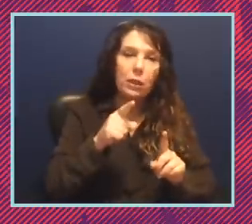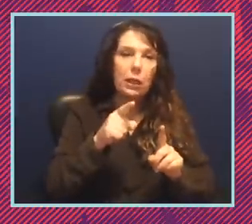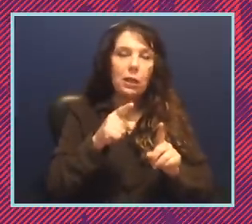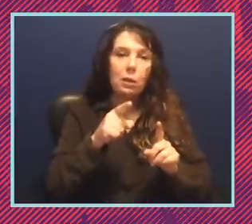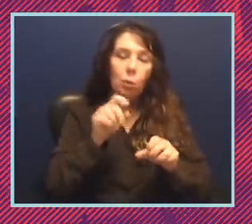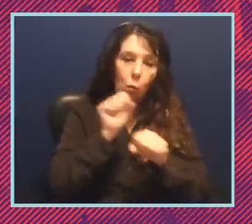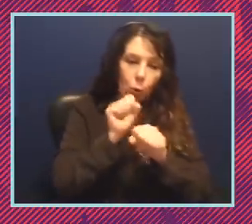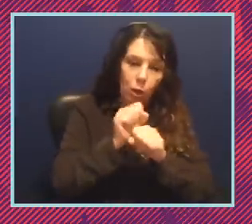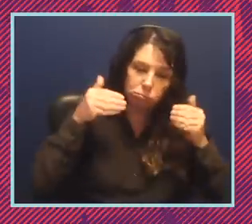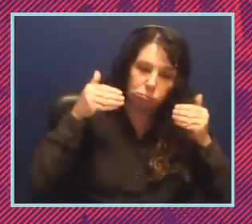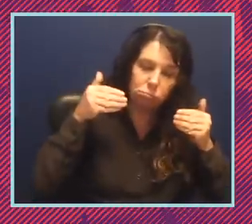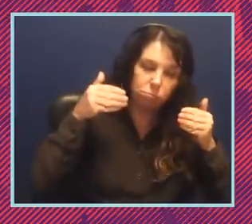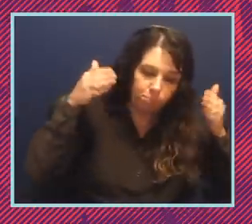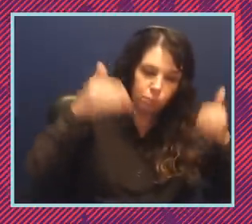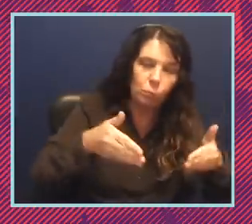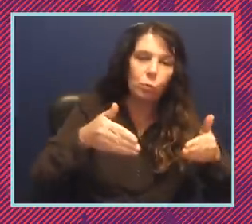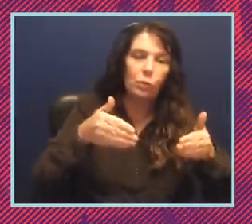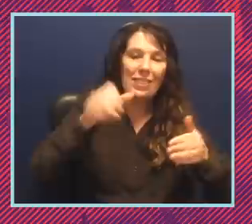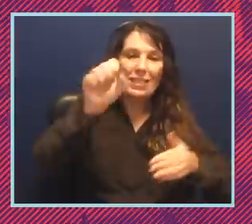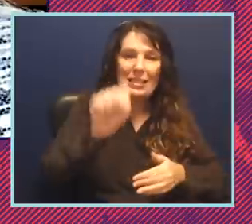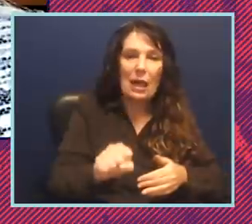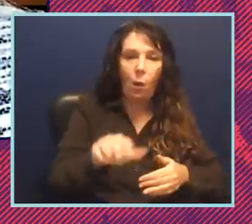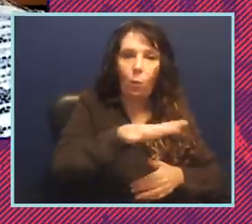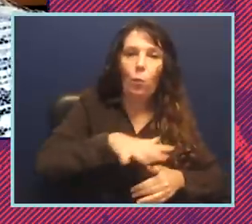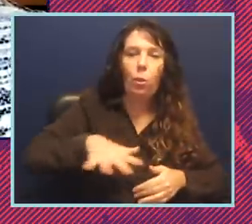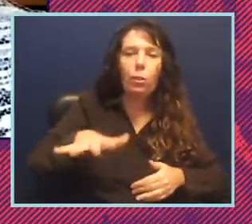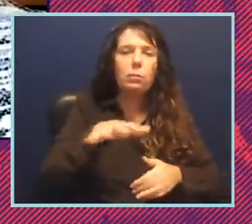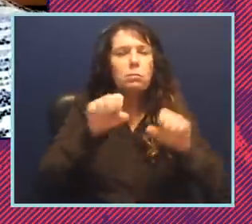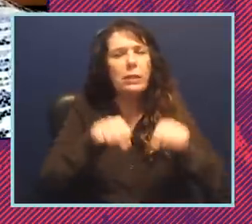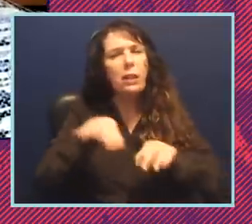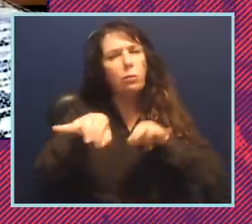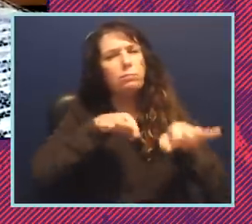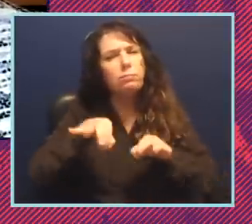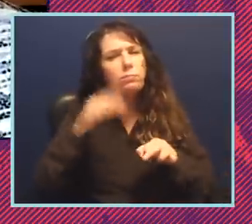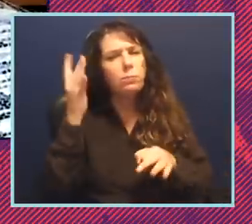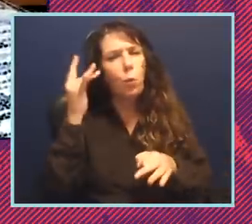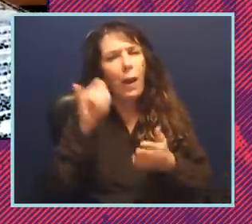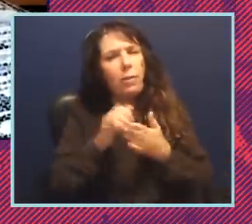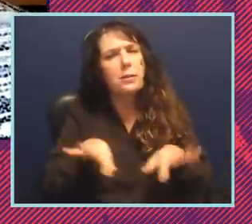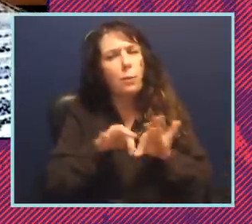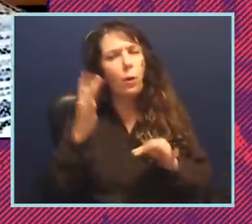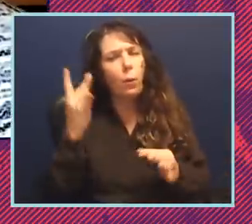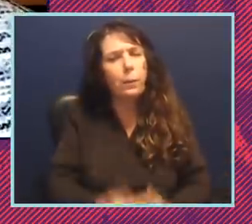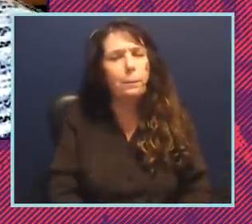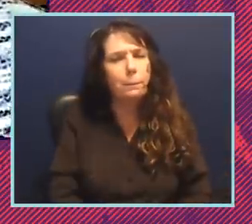of intentionality in the south talk to us about why that's important andrea and remind people